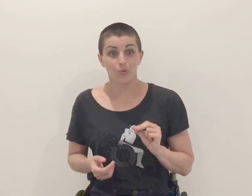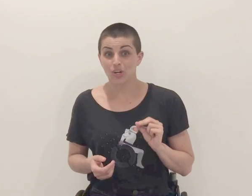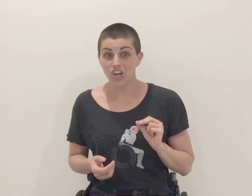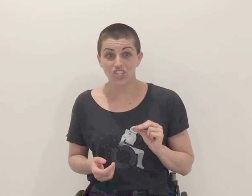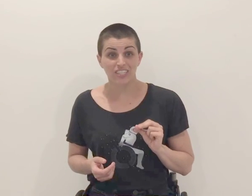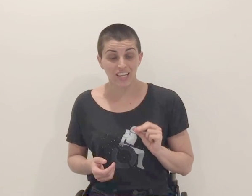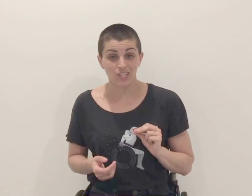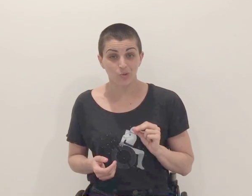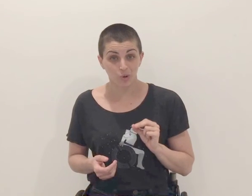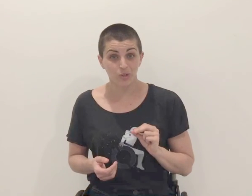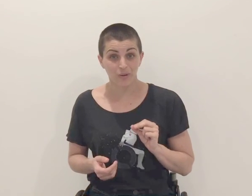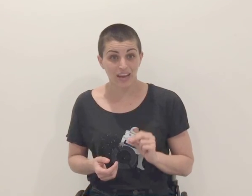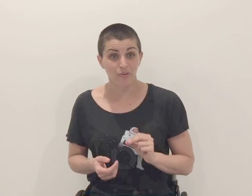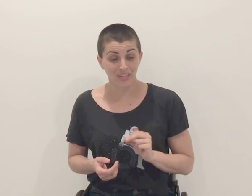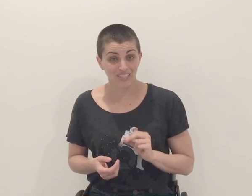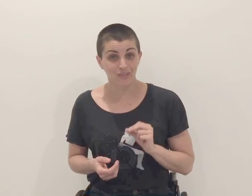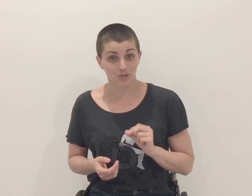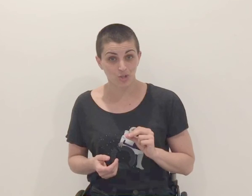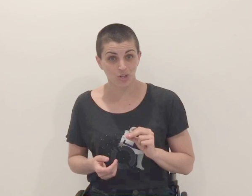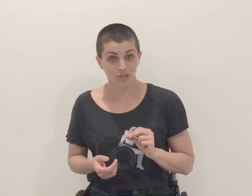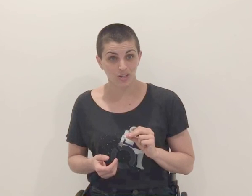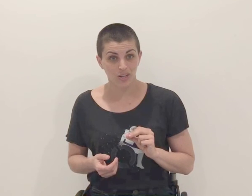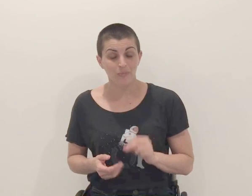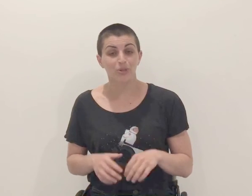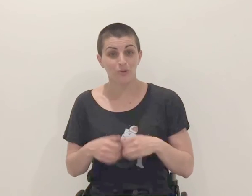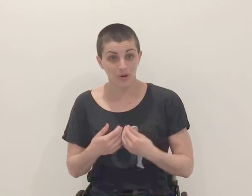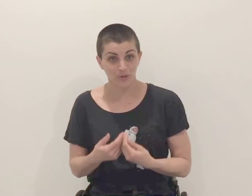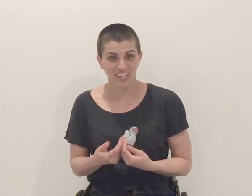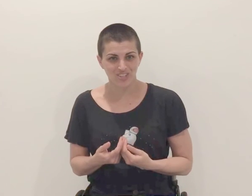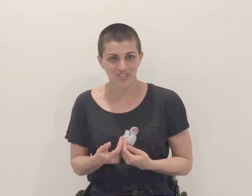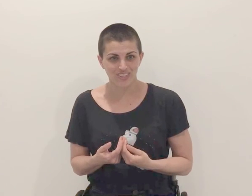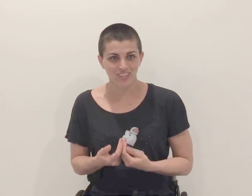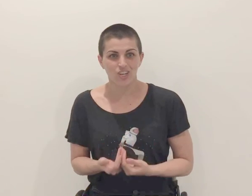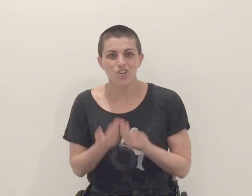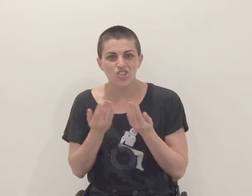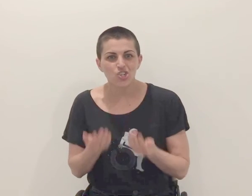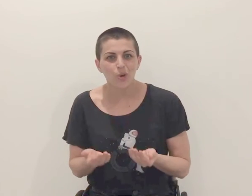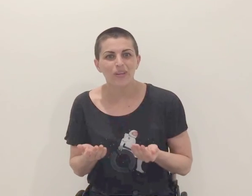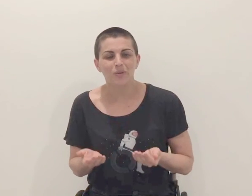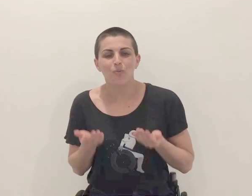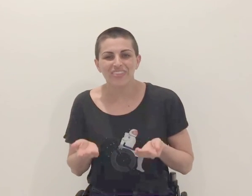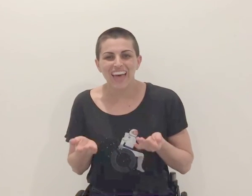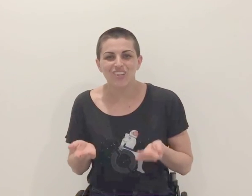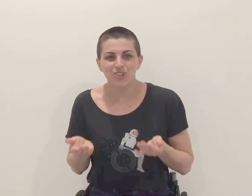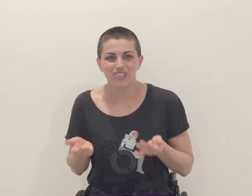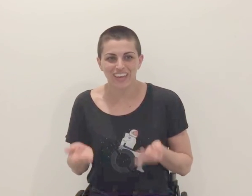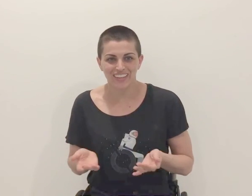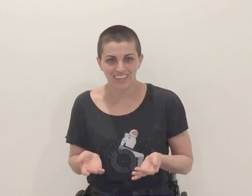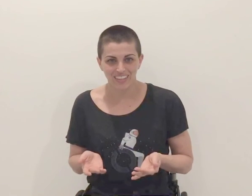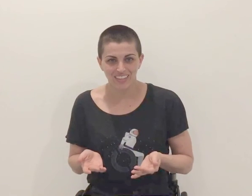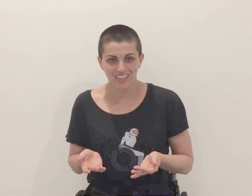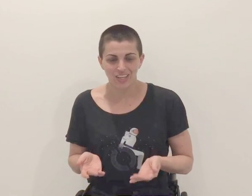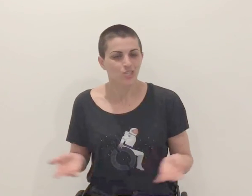we are not just telling the world that we have a place in the future, but, through our creations, showing them what that looks like.